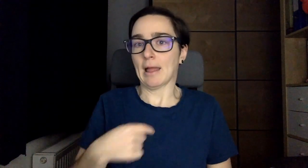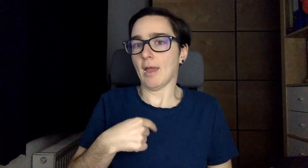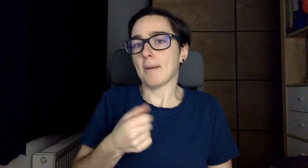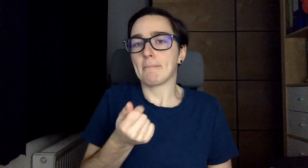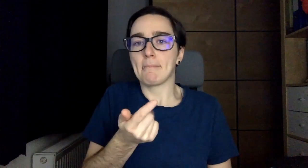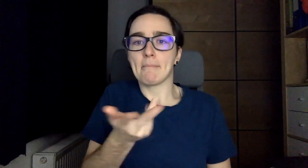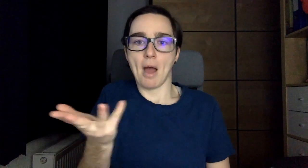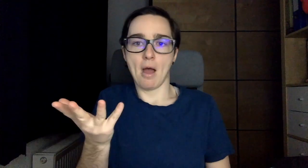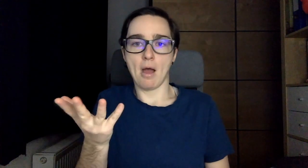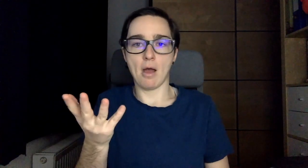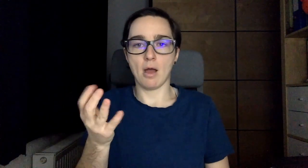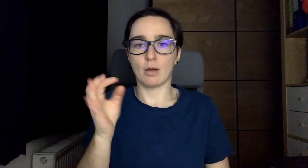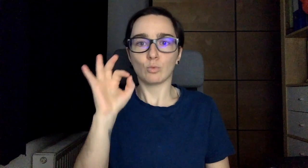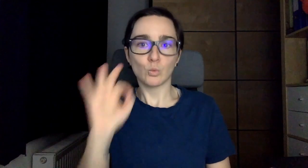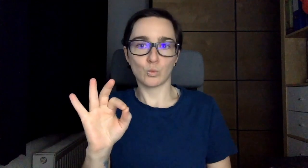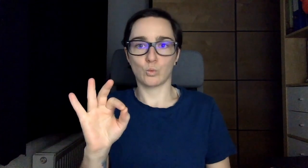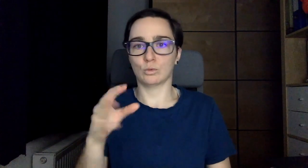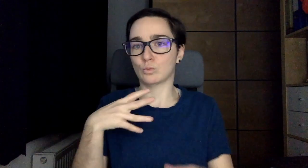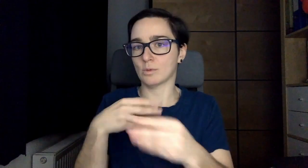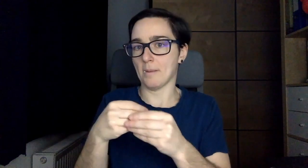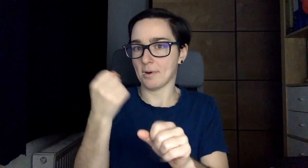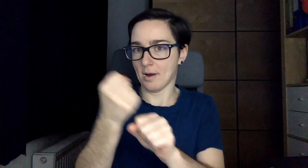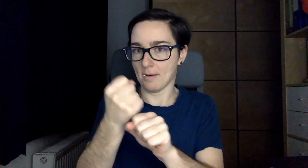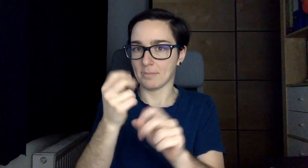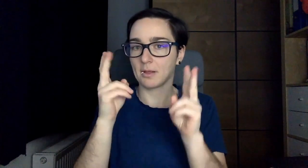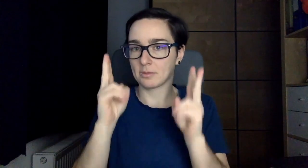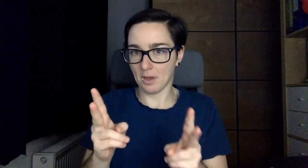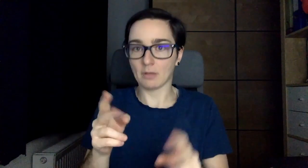With a few of them I can work together very good.